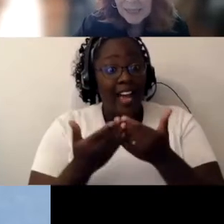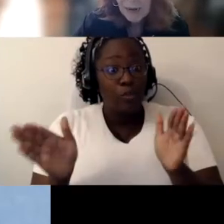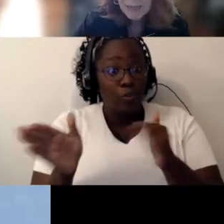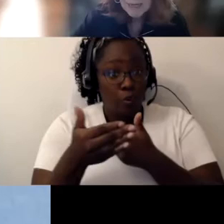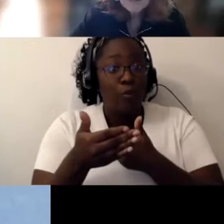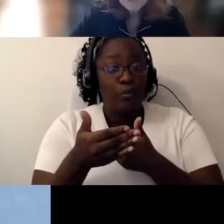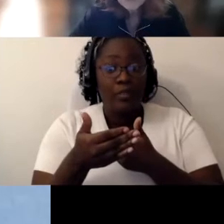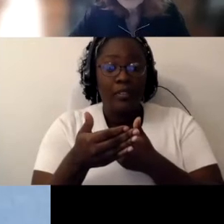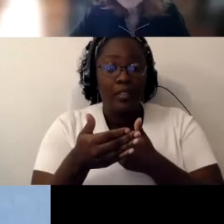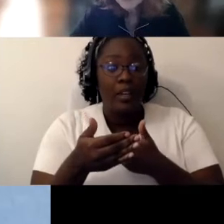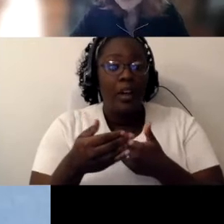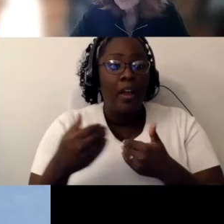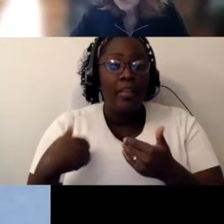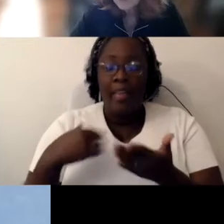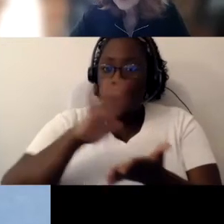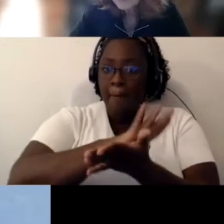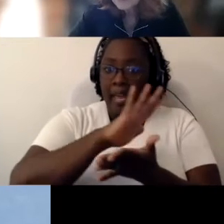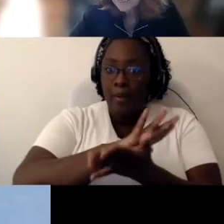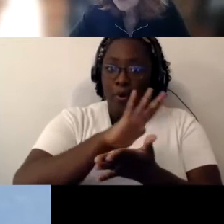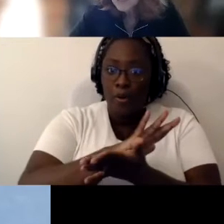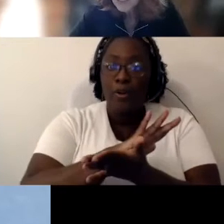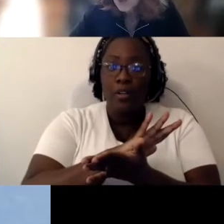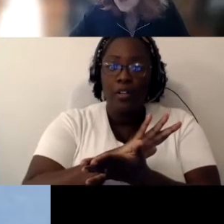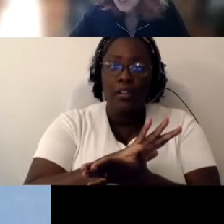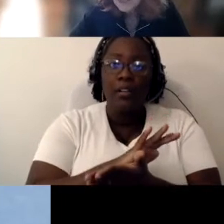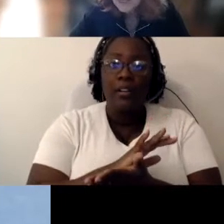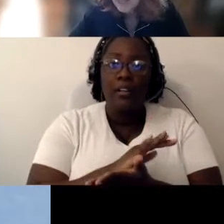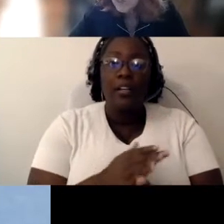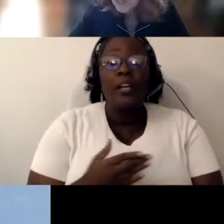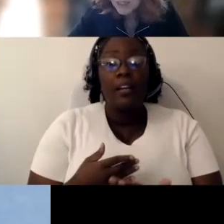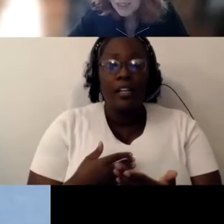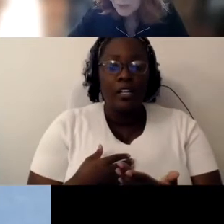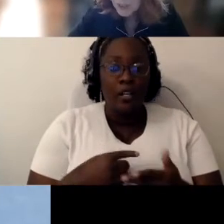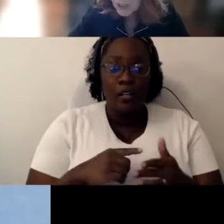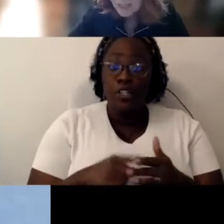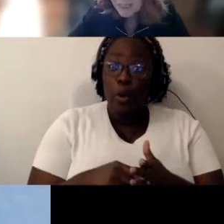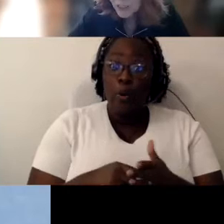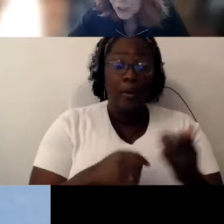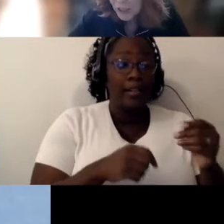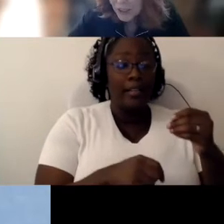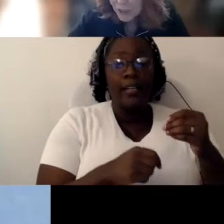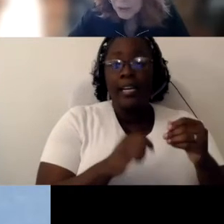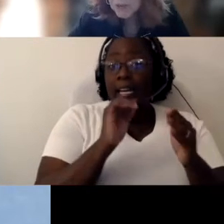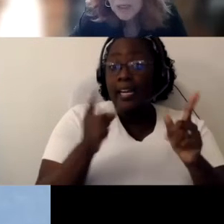guideline for teams, so that breaks down what the intervener does what the teacher can do